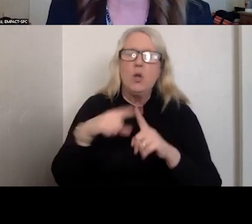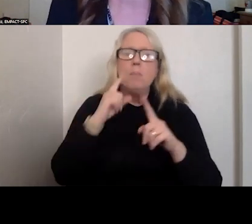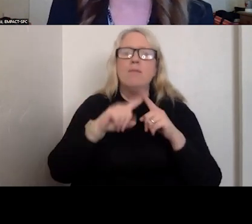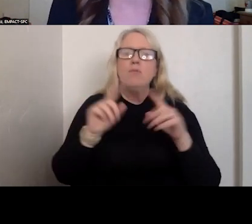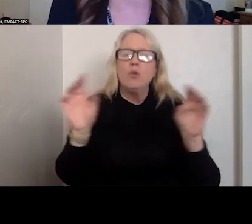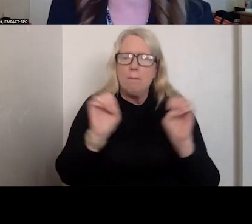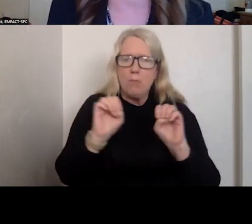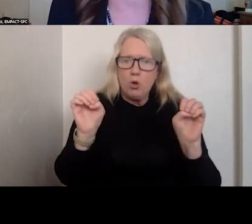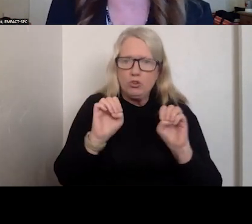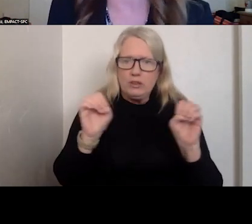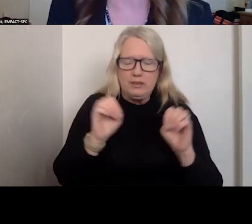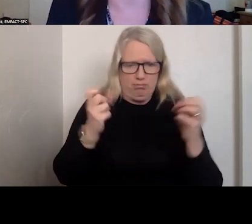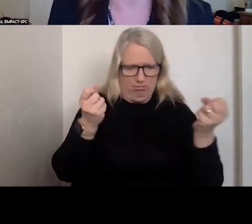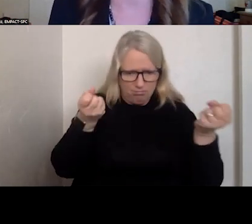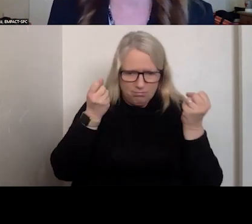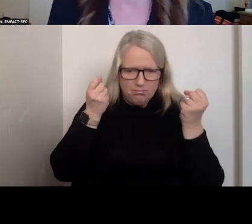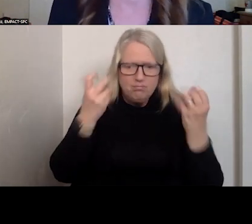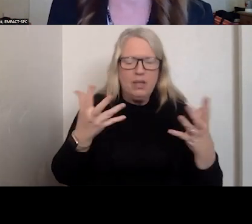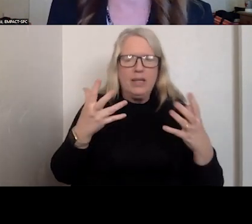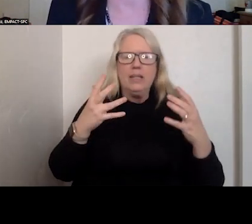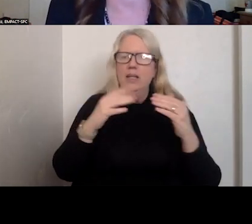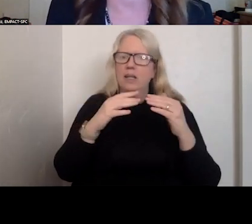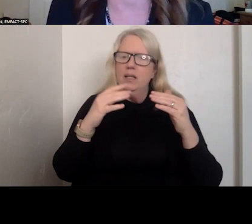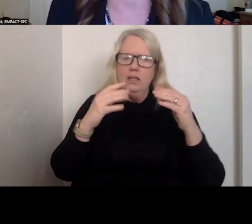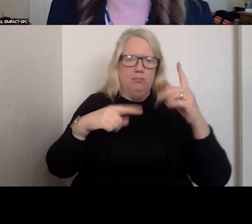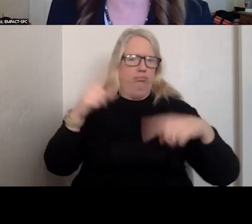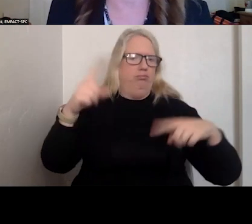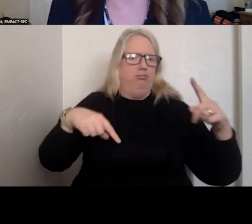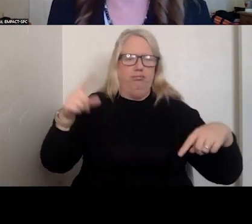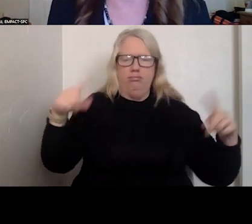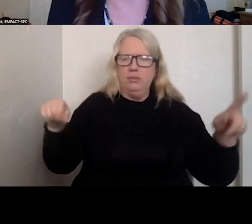THERE IS A LOT OF VARIABILITY IN THE TYPES OF SERVICES THAT WERE